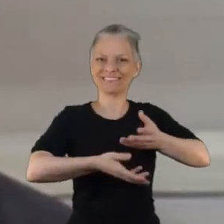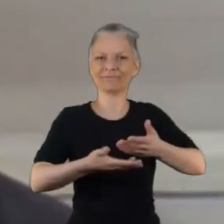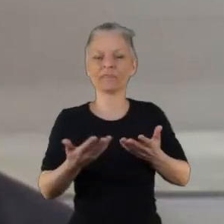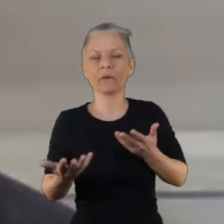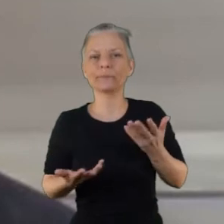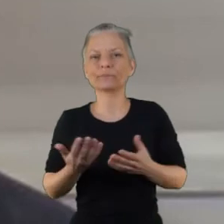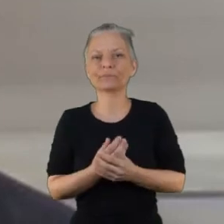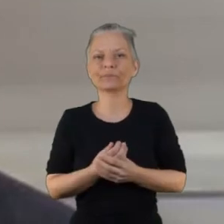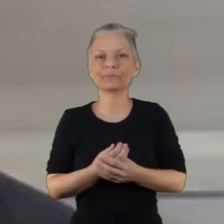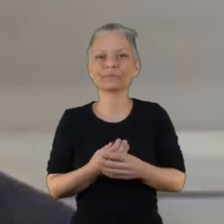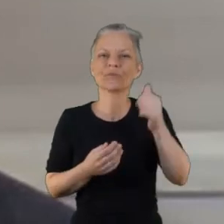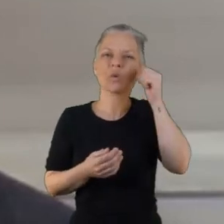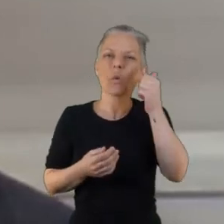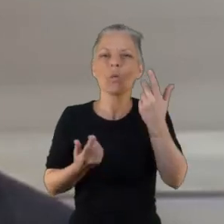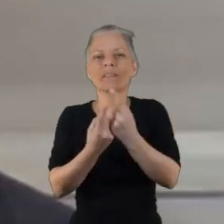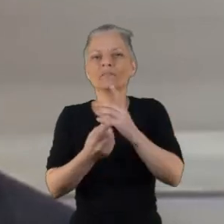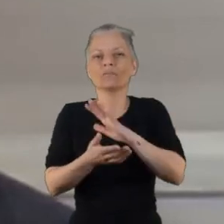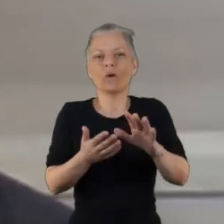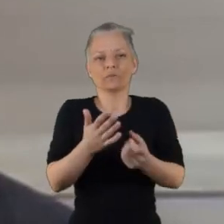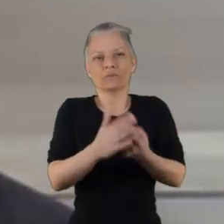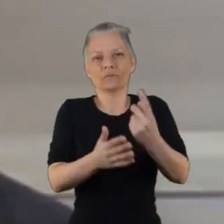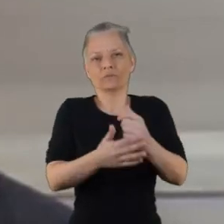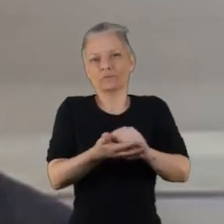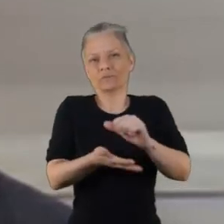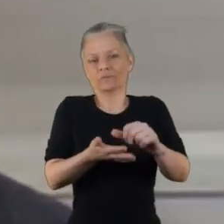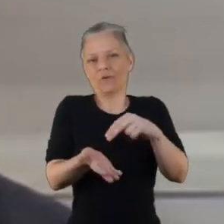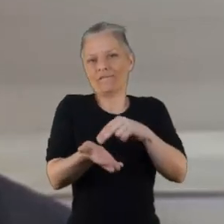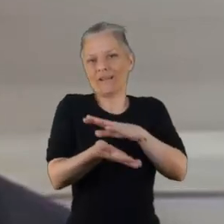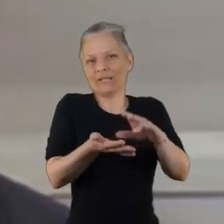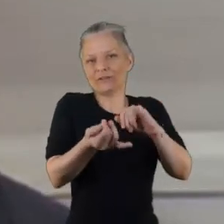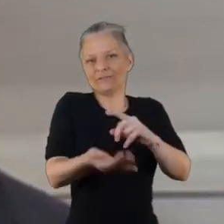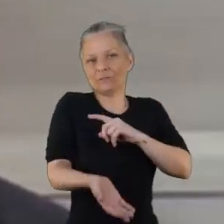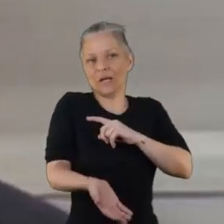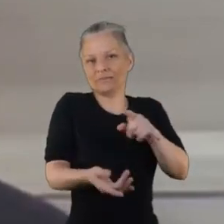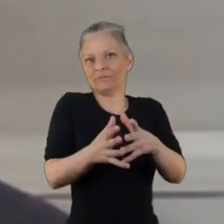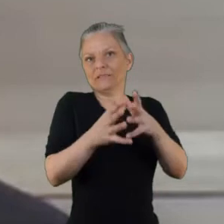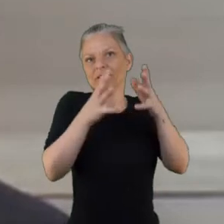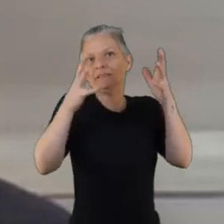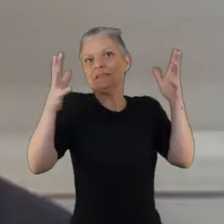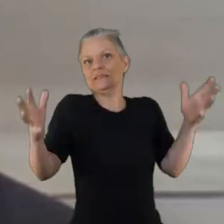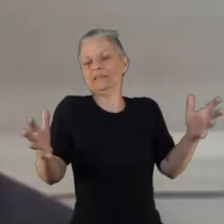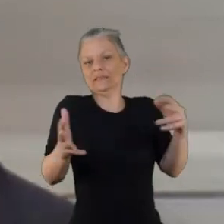keen to follow the recommendations of the personality disorder improvement programme group.